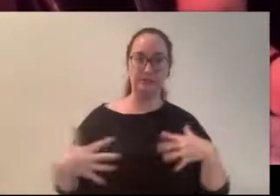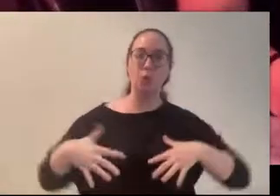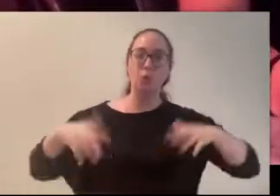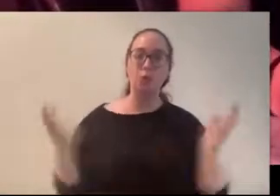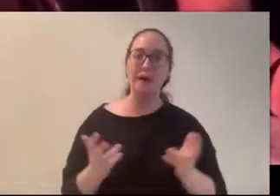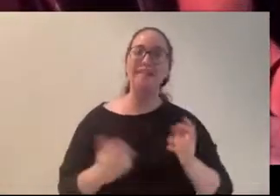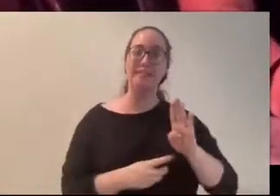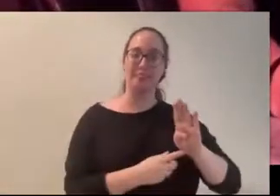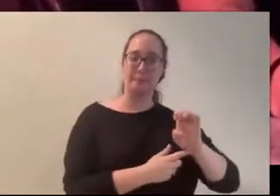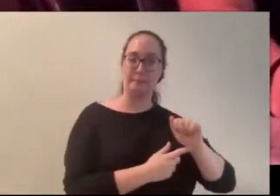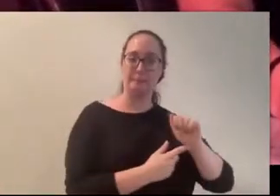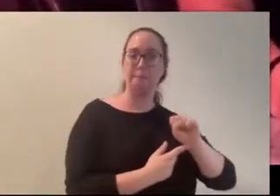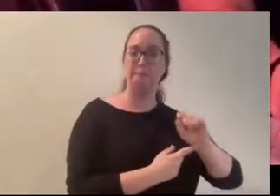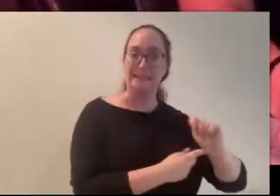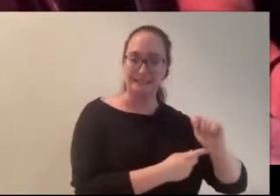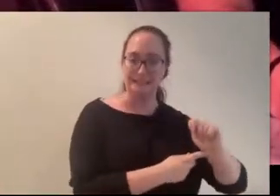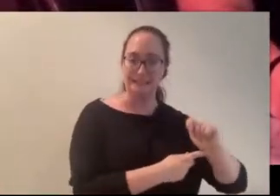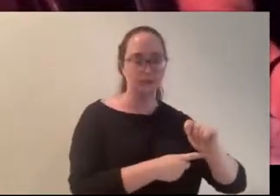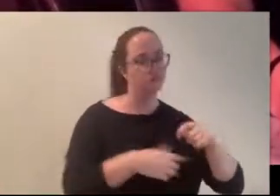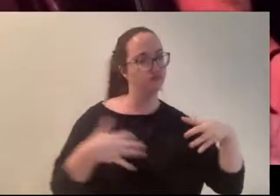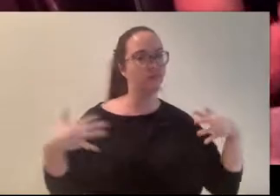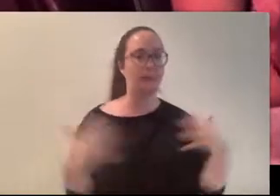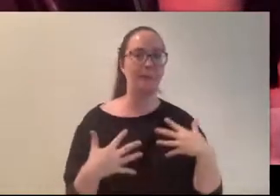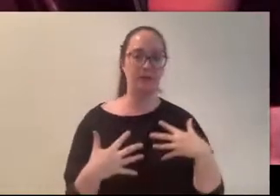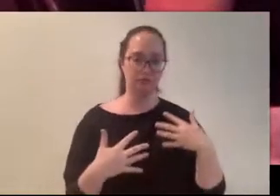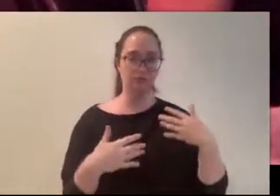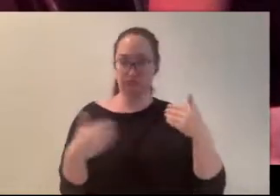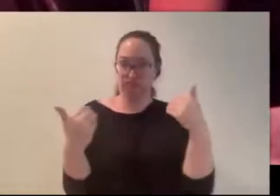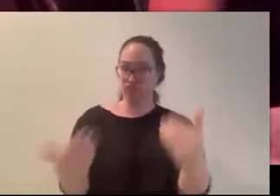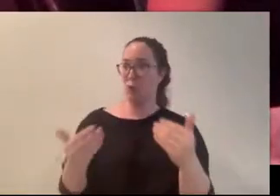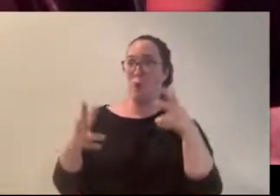and the reason that one scared me if you guys want to listen to it's a really good one